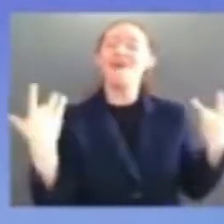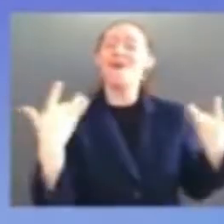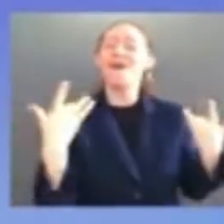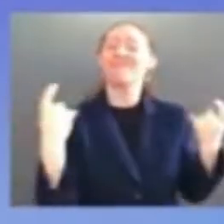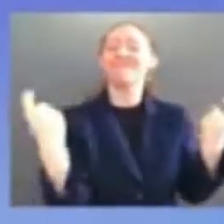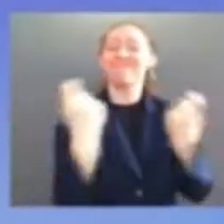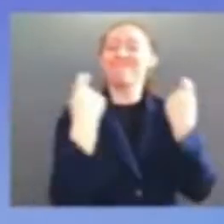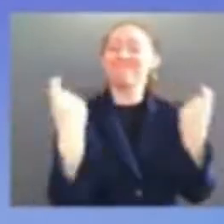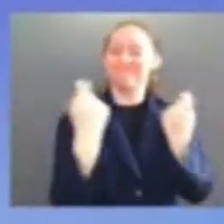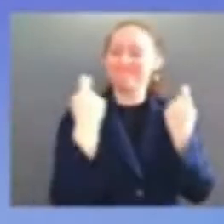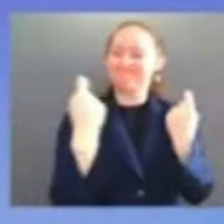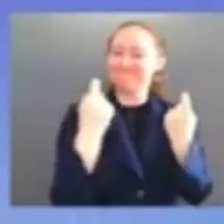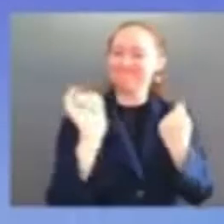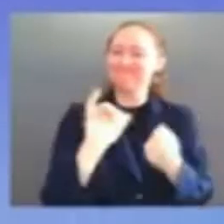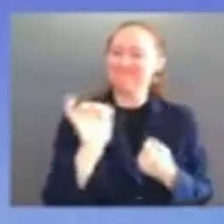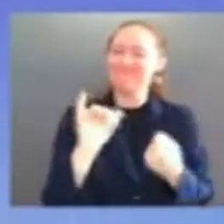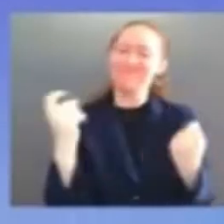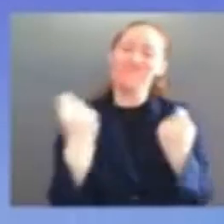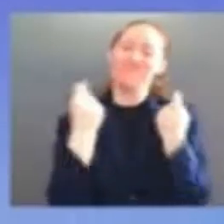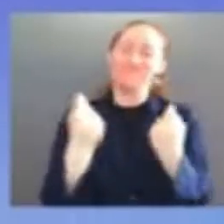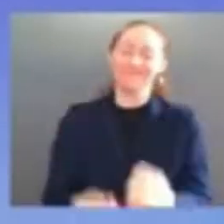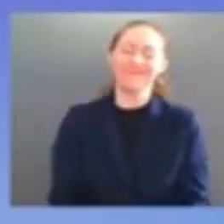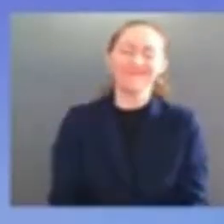catanji or i can't i'm not going to be calling that in public anymore